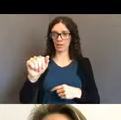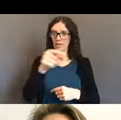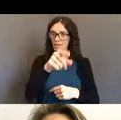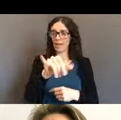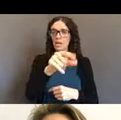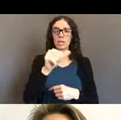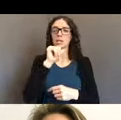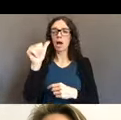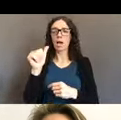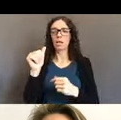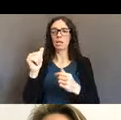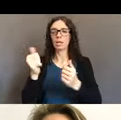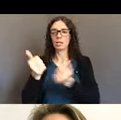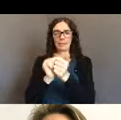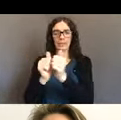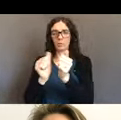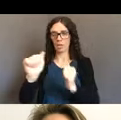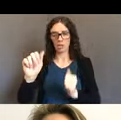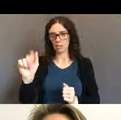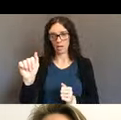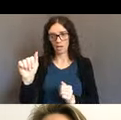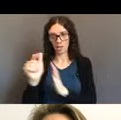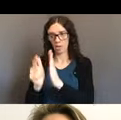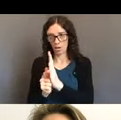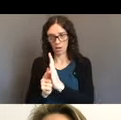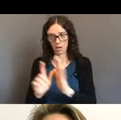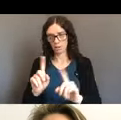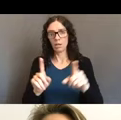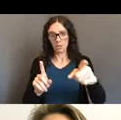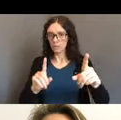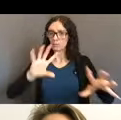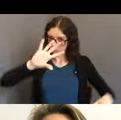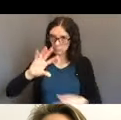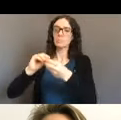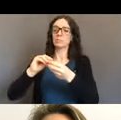so We're that really laid the foundation for our advocacy efforts to achieve